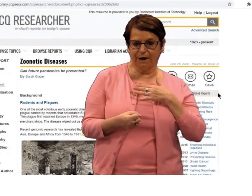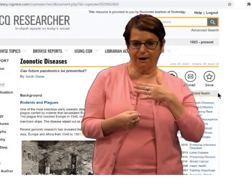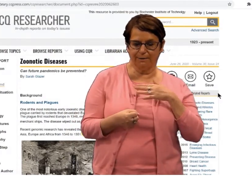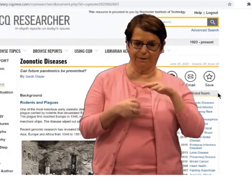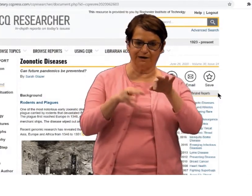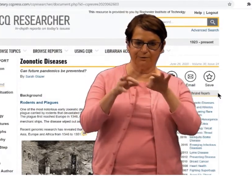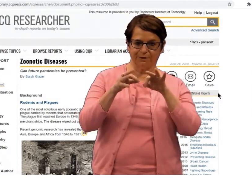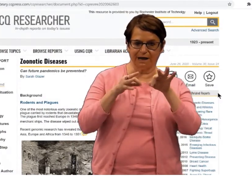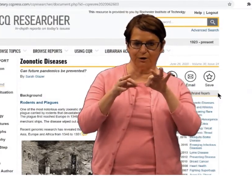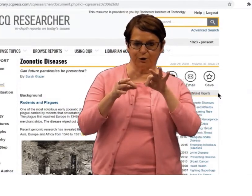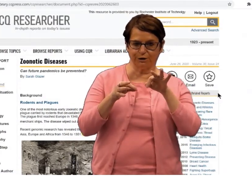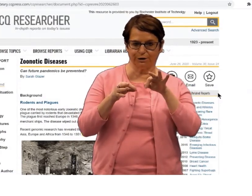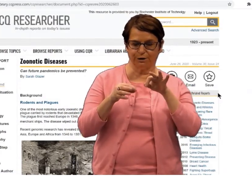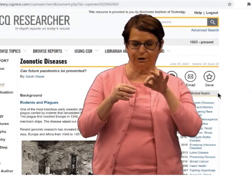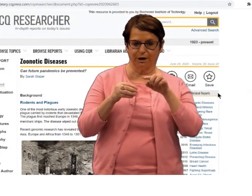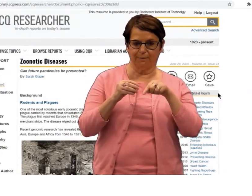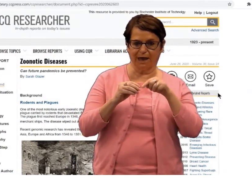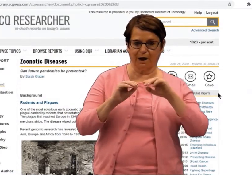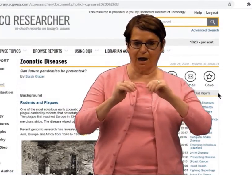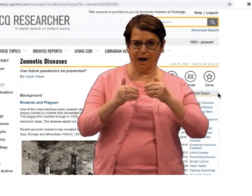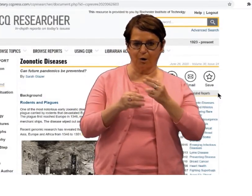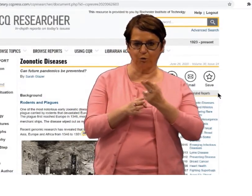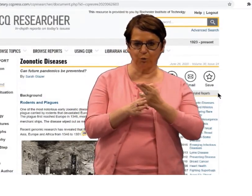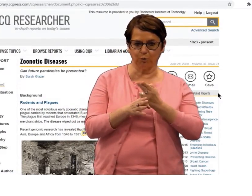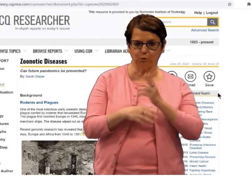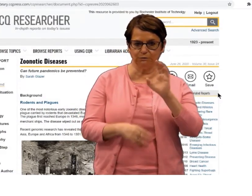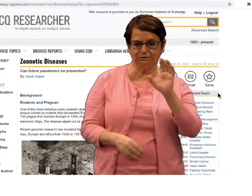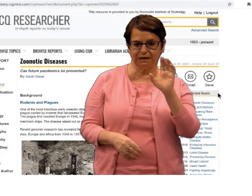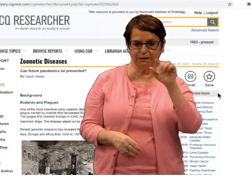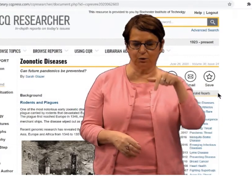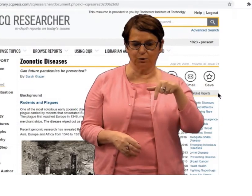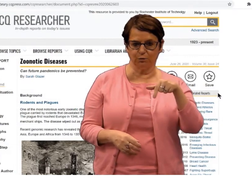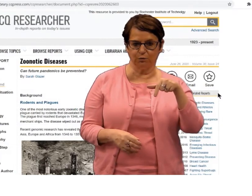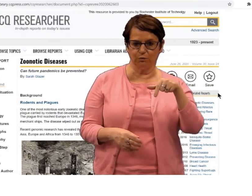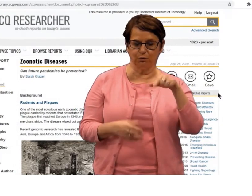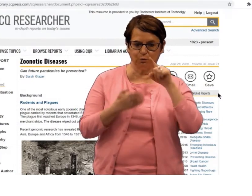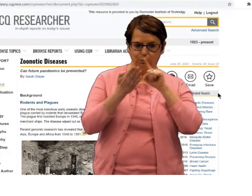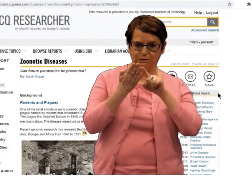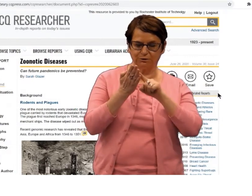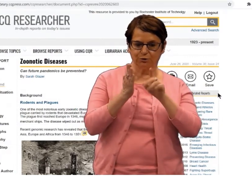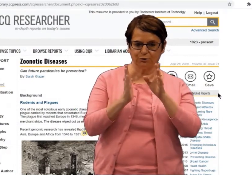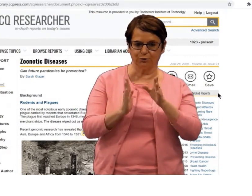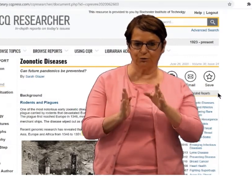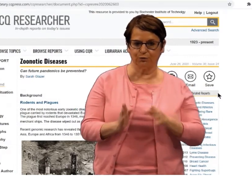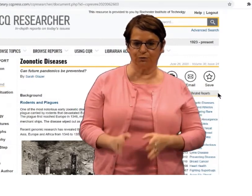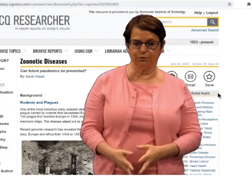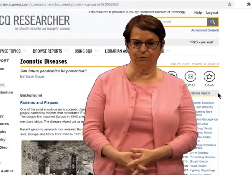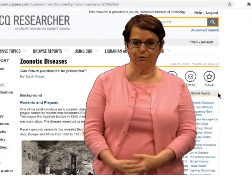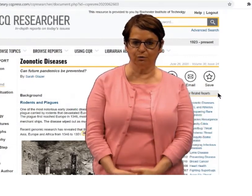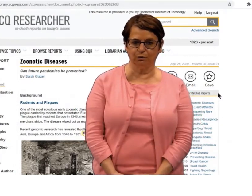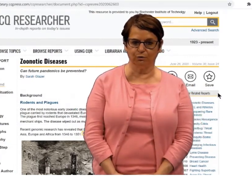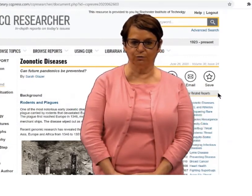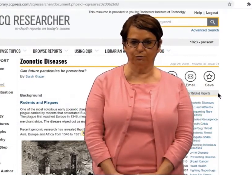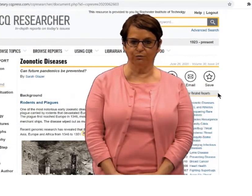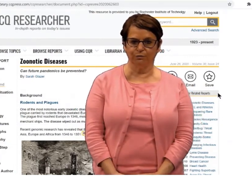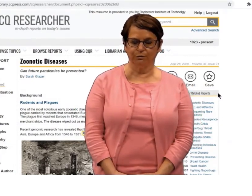That sums up my explanation of how to use the CQ Researcher.